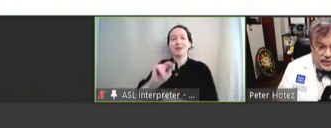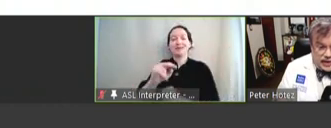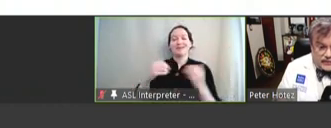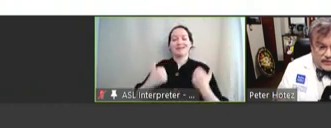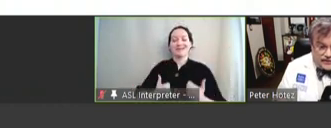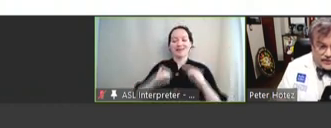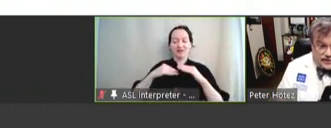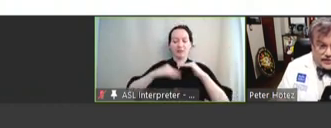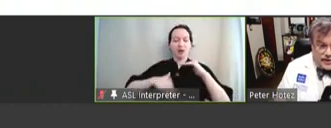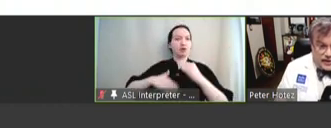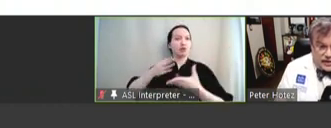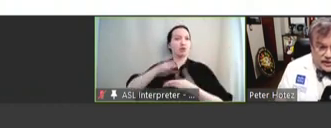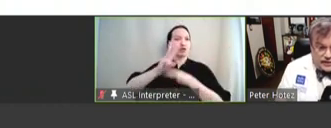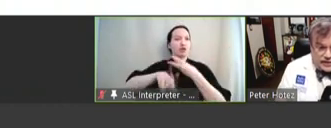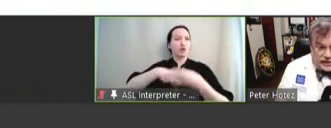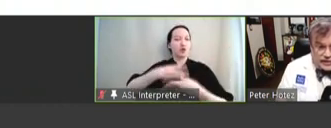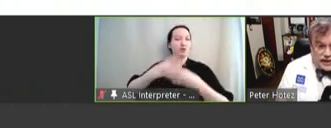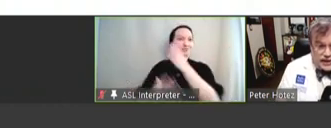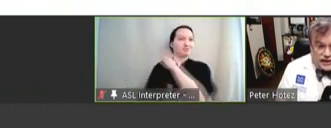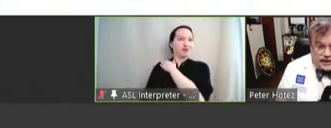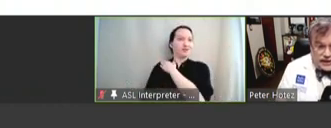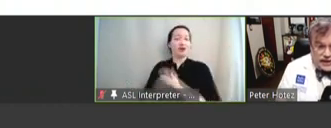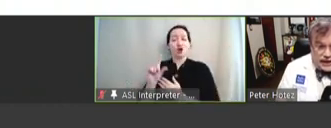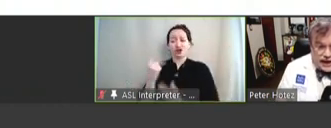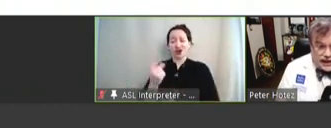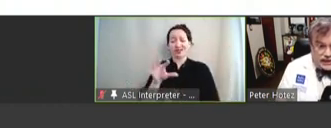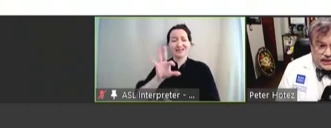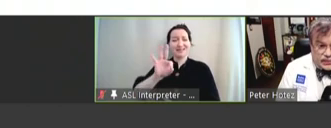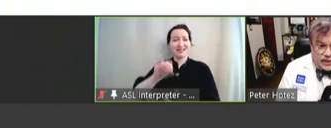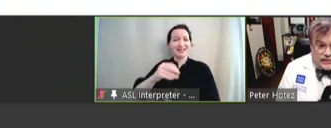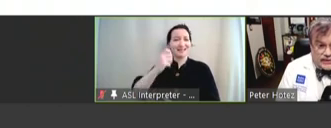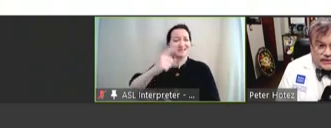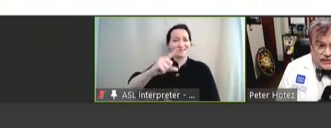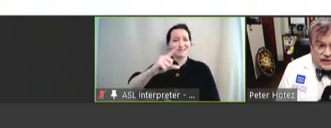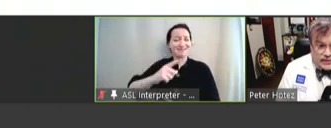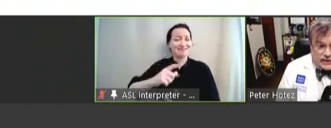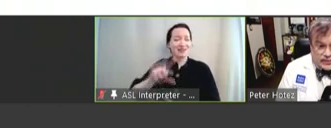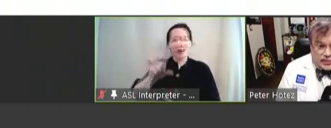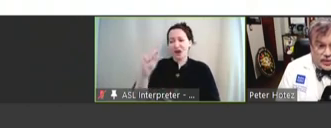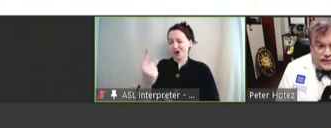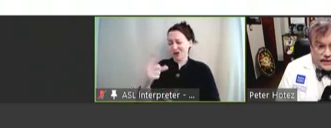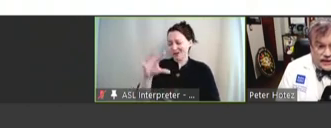Bank poverty figure of $1.90 a day has at least one of these infections and more often than not